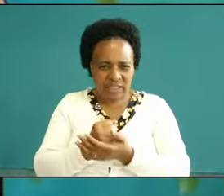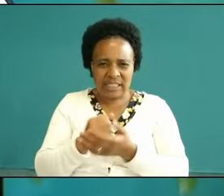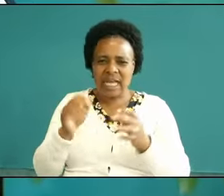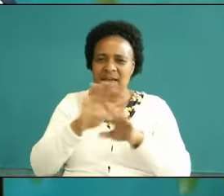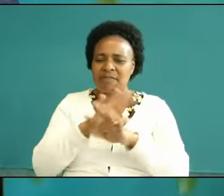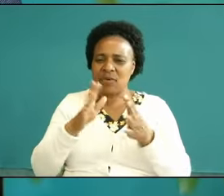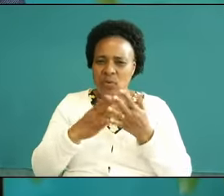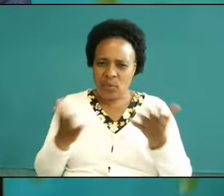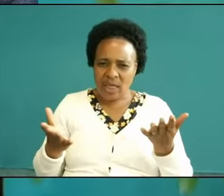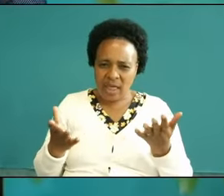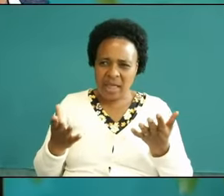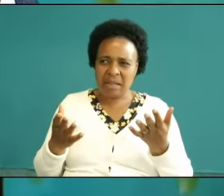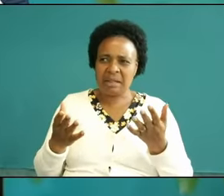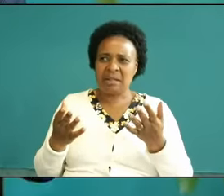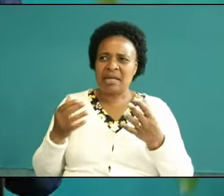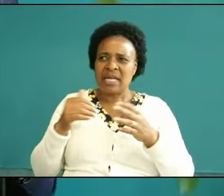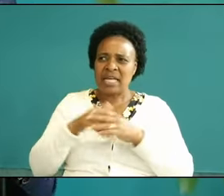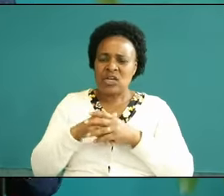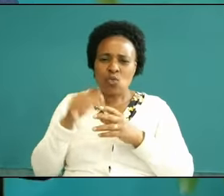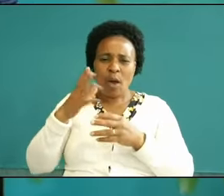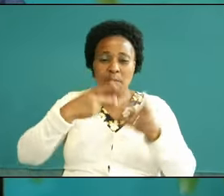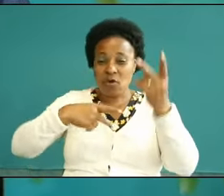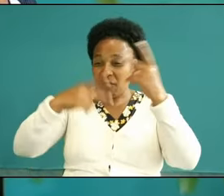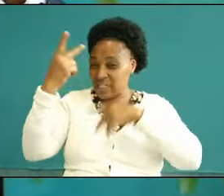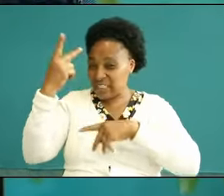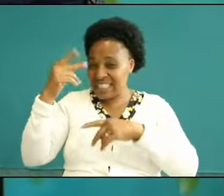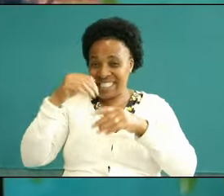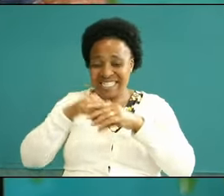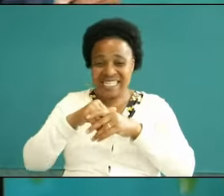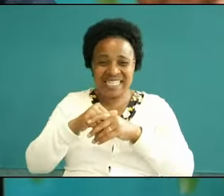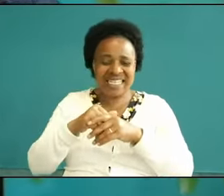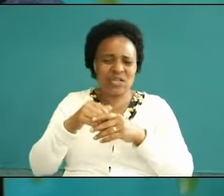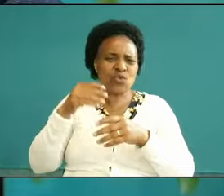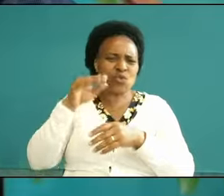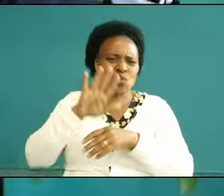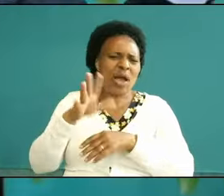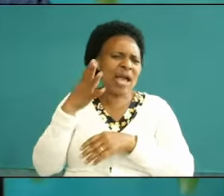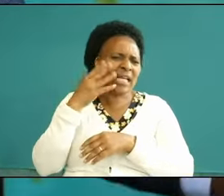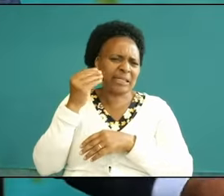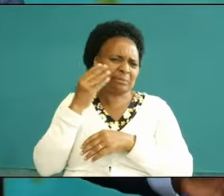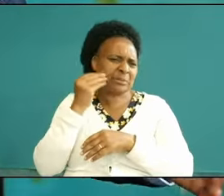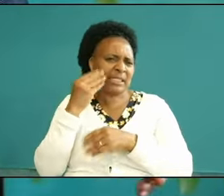in our big offering in our professions in the experience of serving the lord for so many years